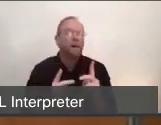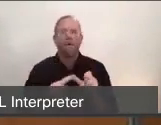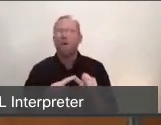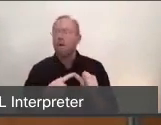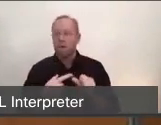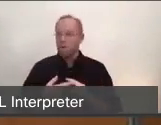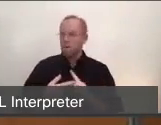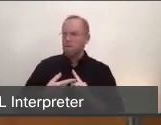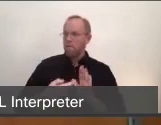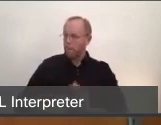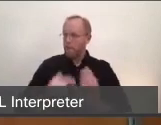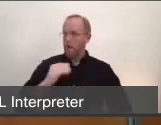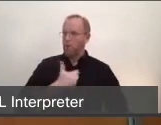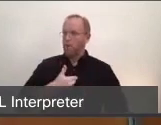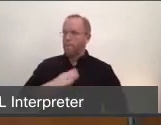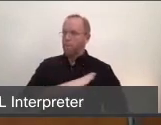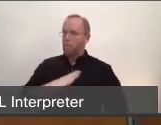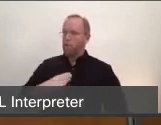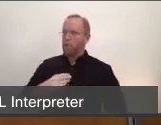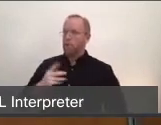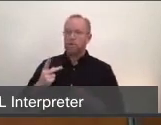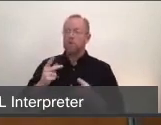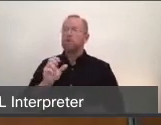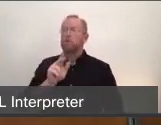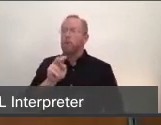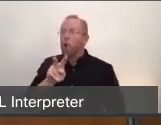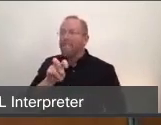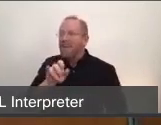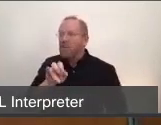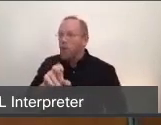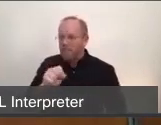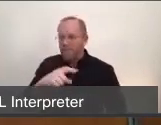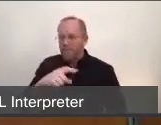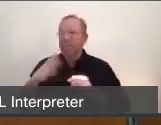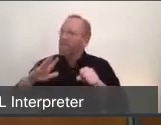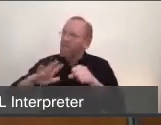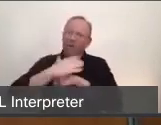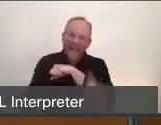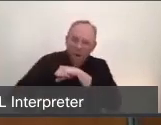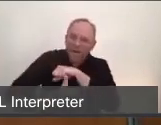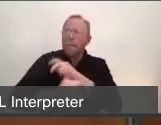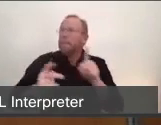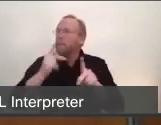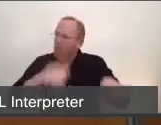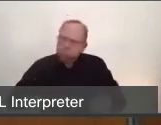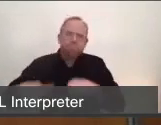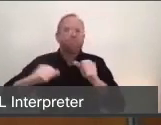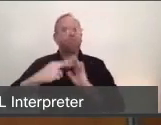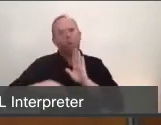on behalf of the entire County. Our appreciation to the many folks who are playing key roles in fighting COVID-19.